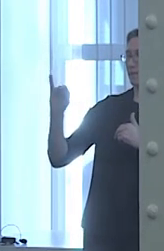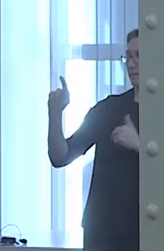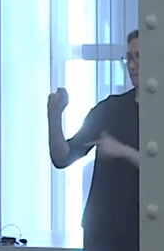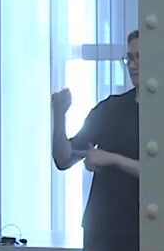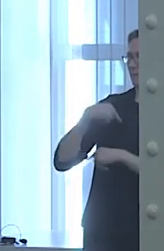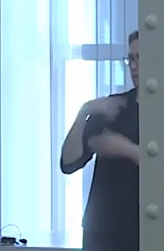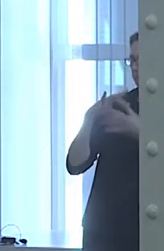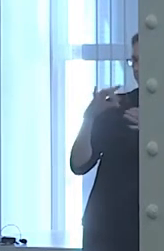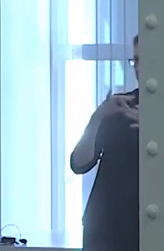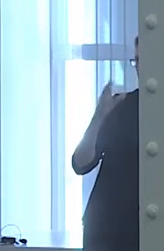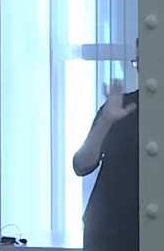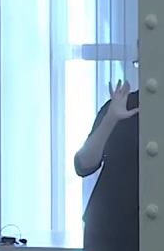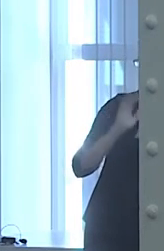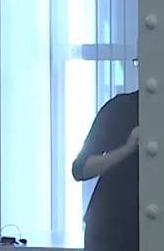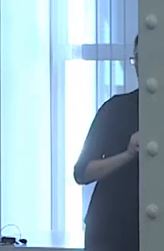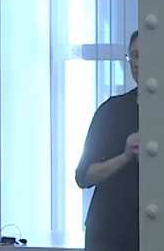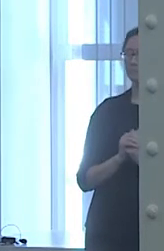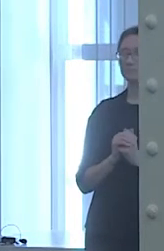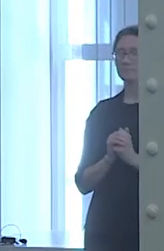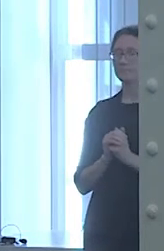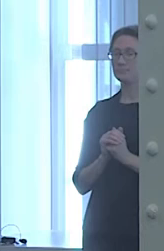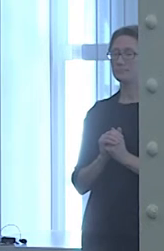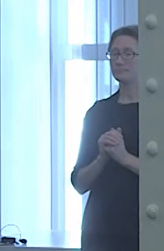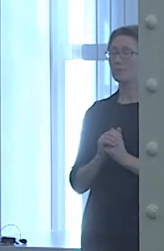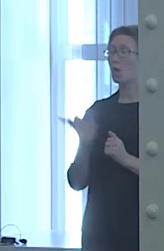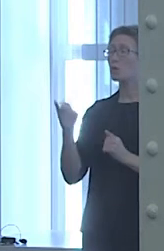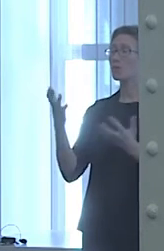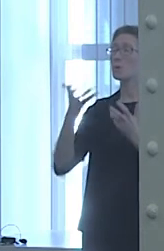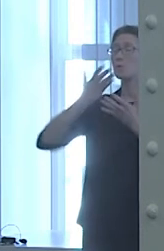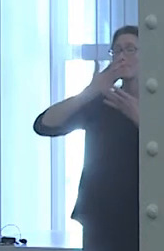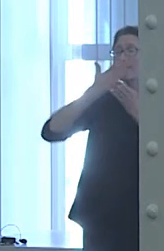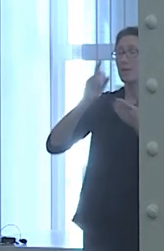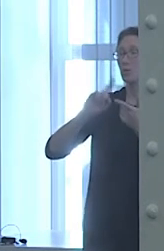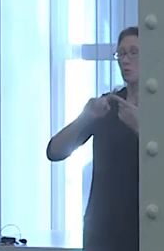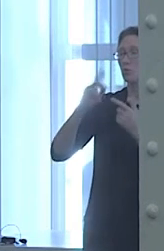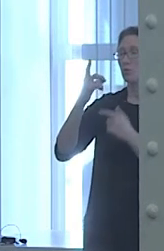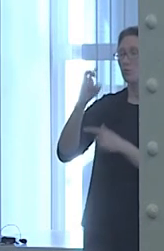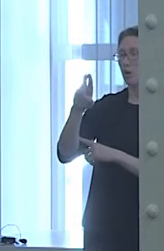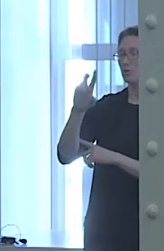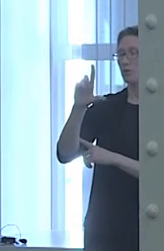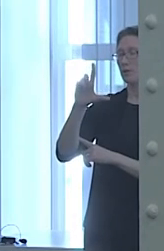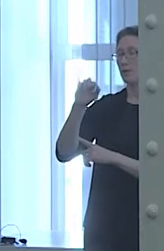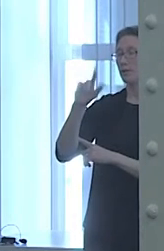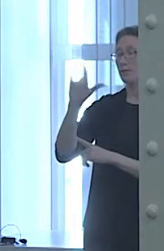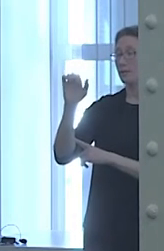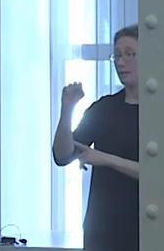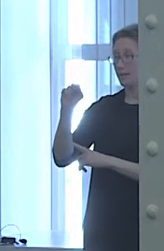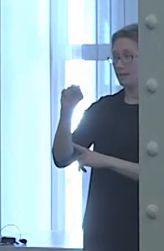This other slide, I wanna give a special thanks to Doctor Lilian Shin. Lilian Shin has been my collaborator.